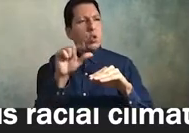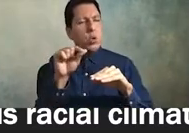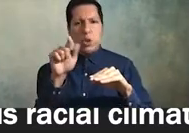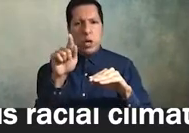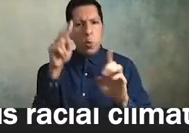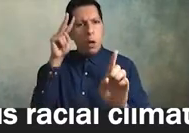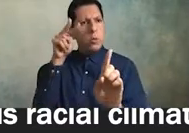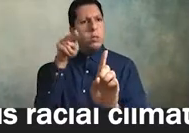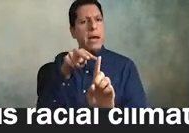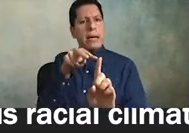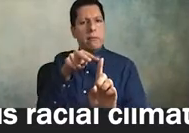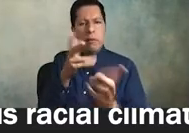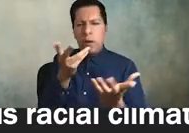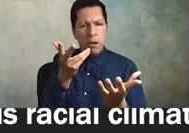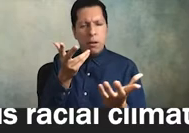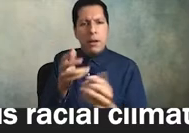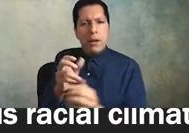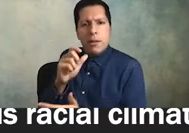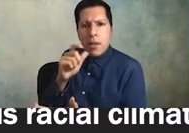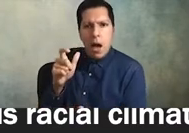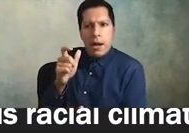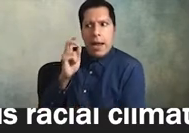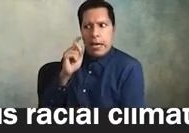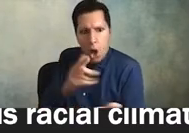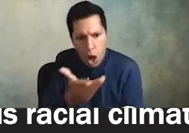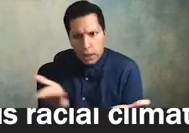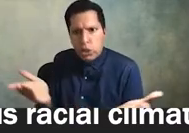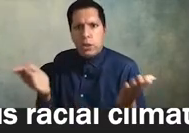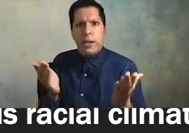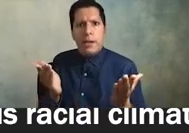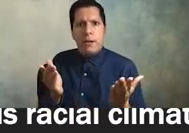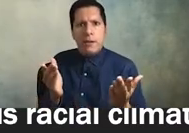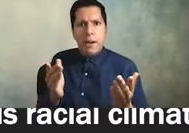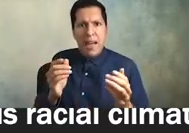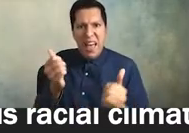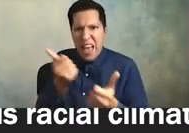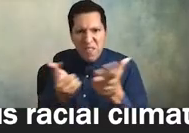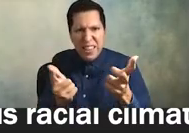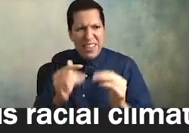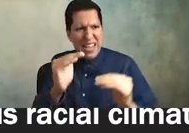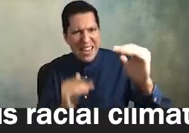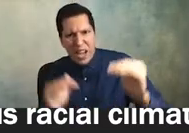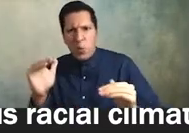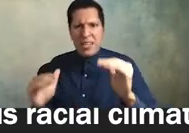without also acknowledging that what we see the inequities that we see in 2021